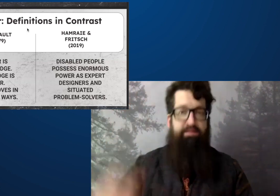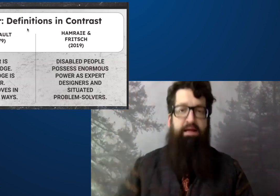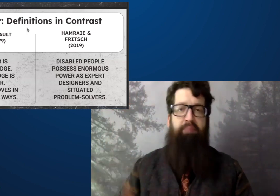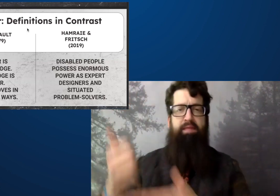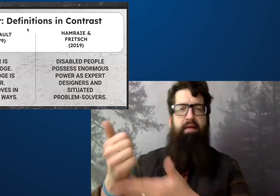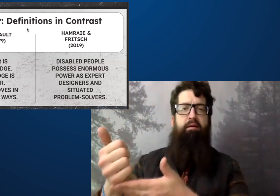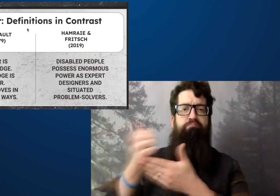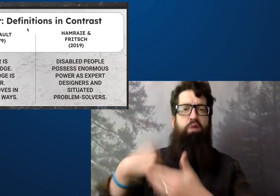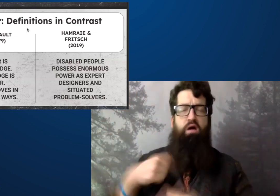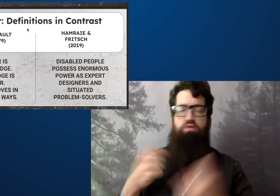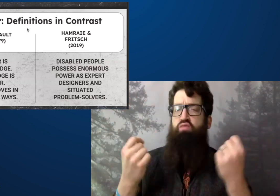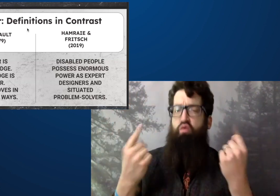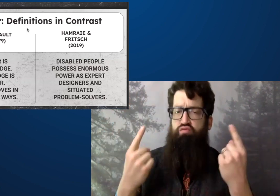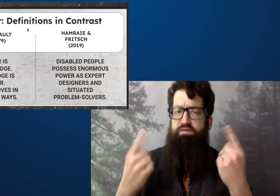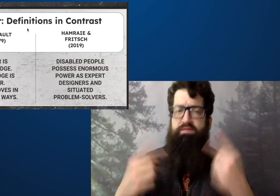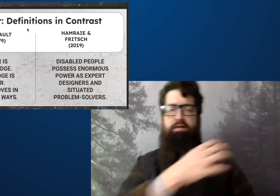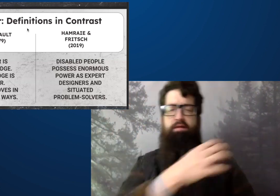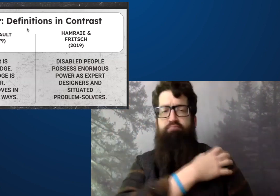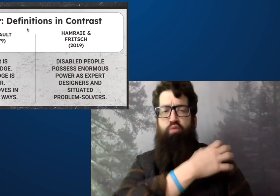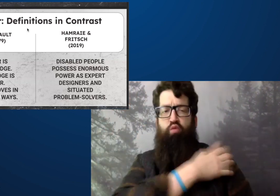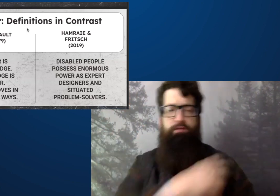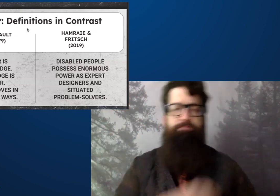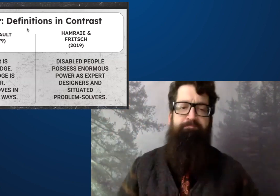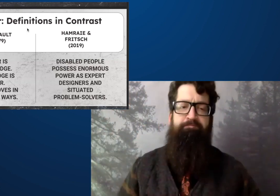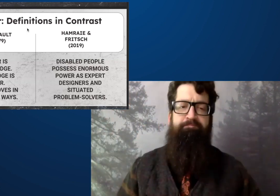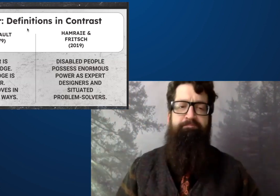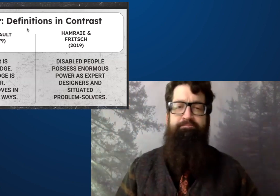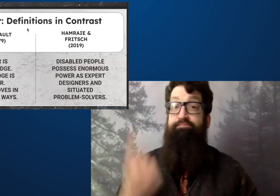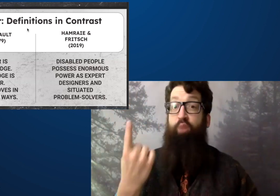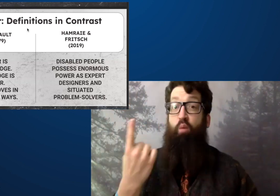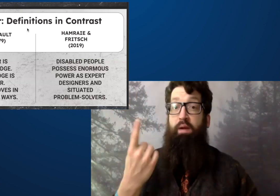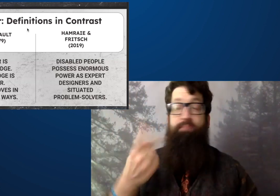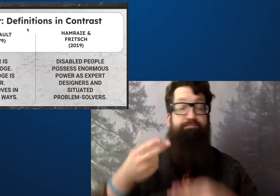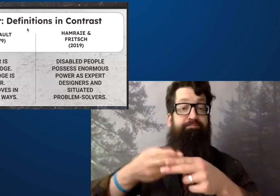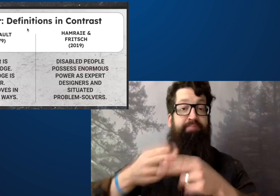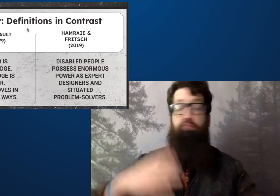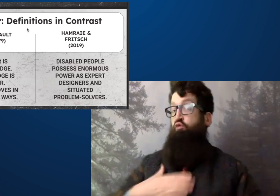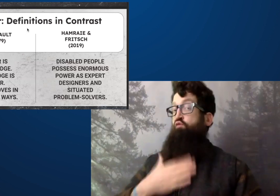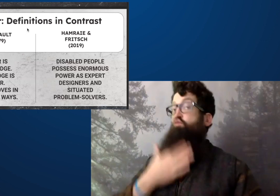Here's a few theories that helped me understand Power.